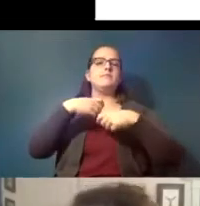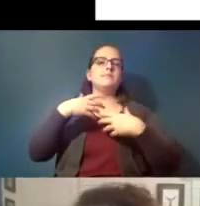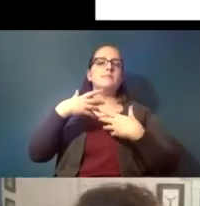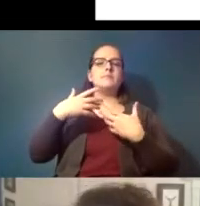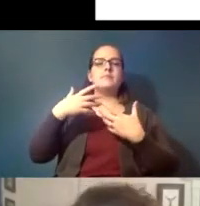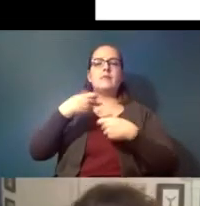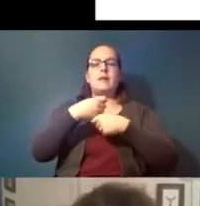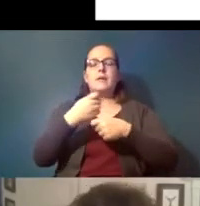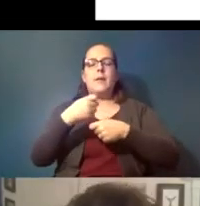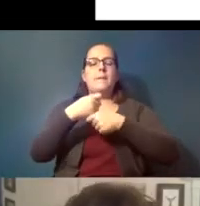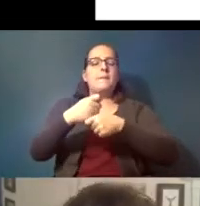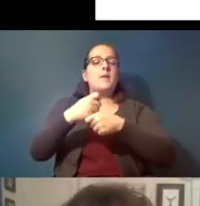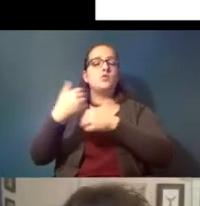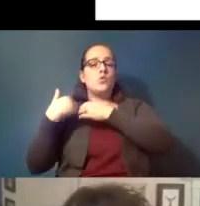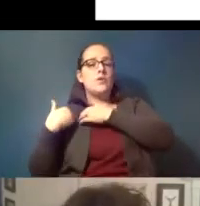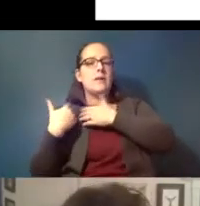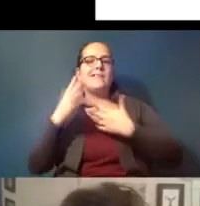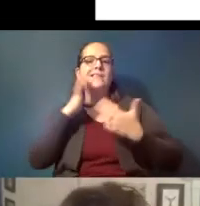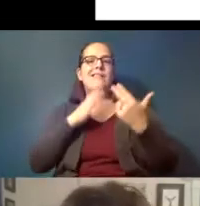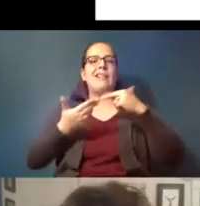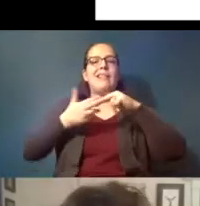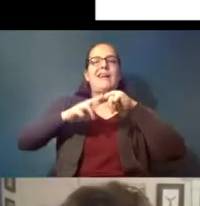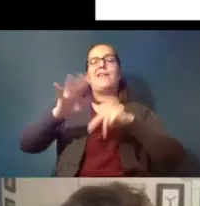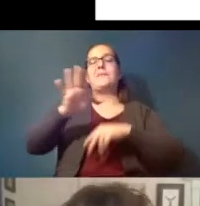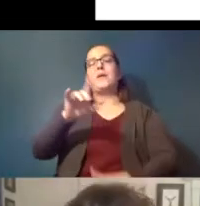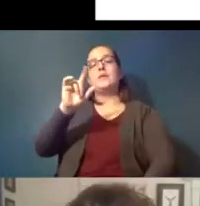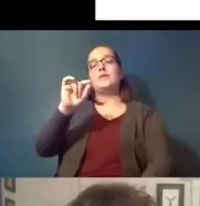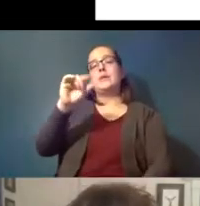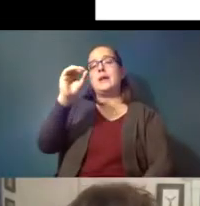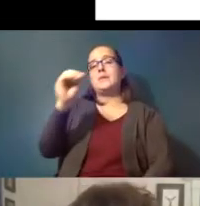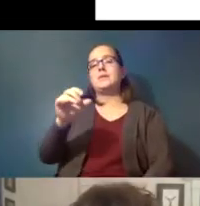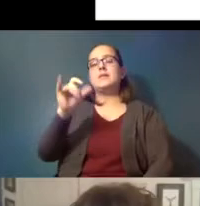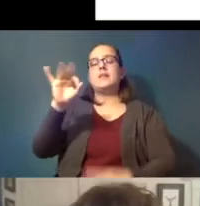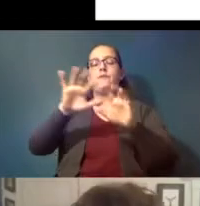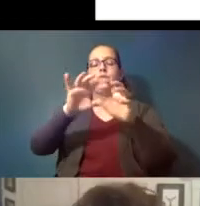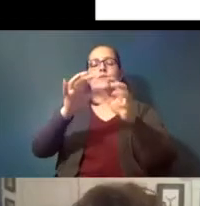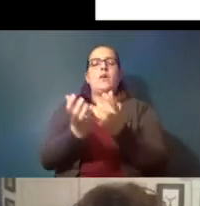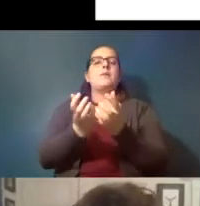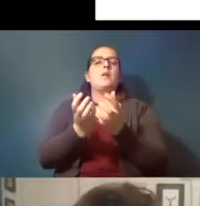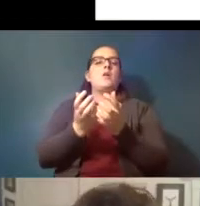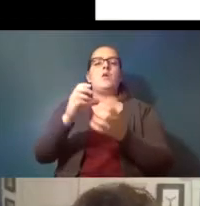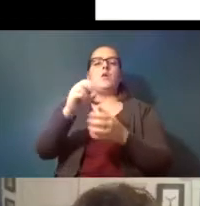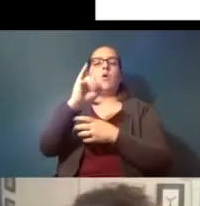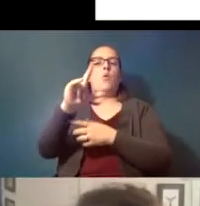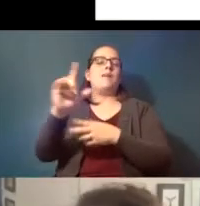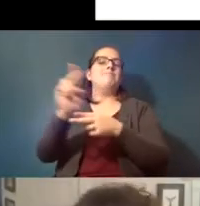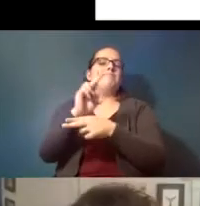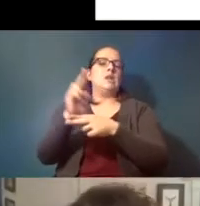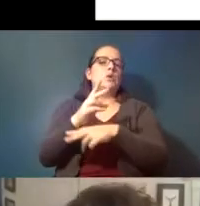it's going to go up to about 20 percent of global oil consumption so and again there's an inherent